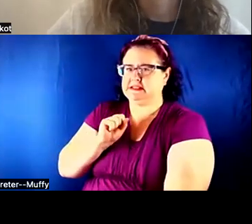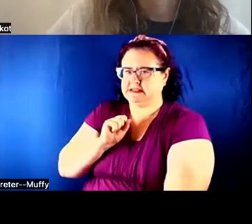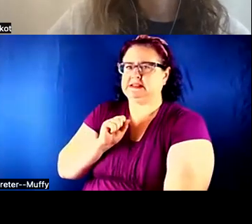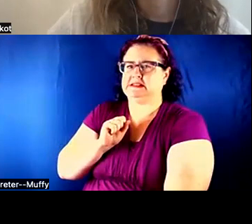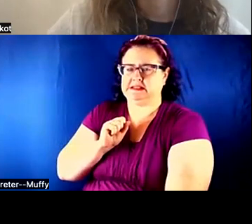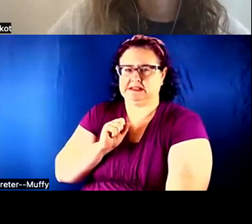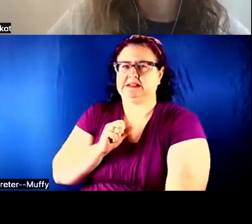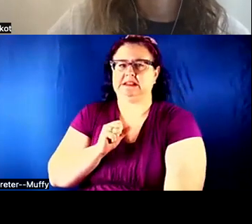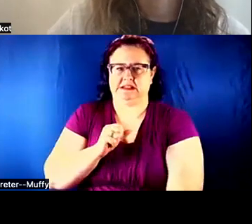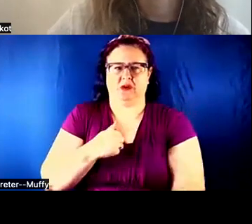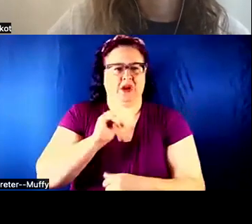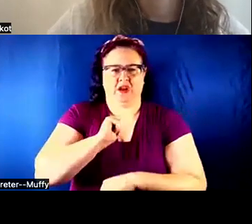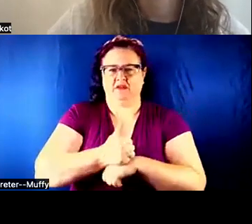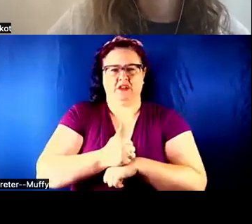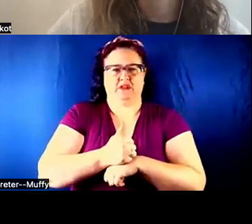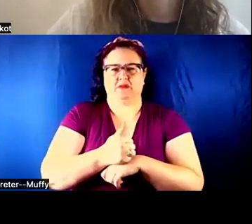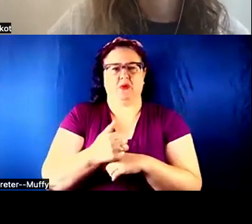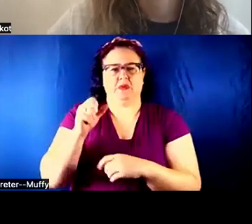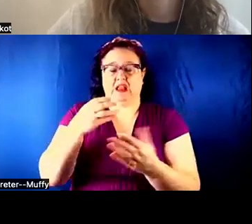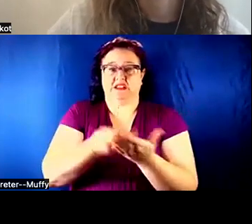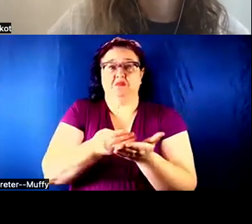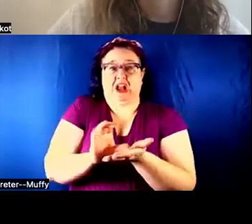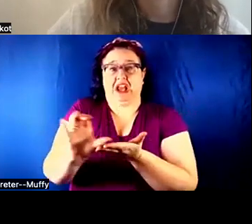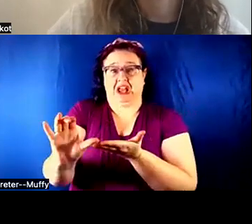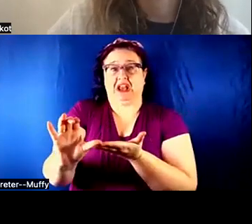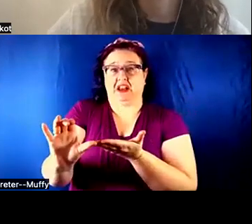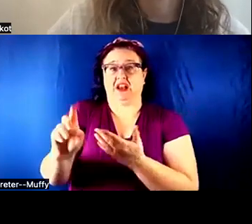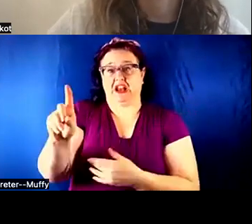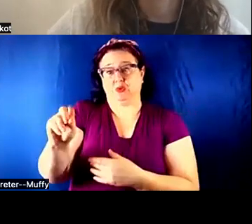can even throw some money at it and do an XR access happy hour.